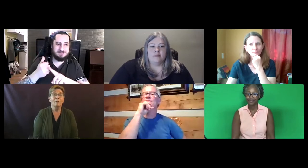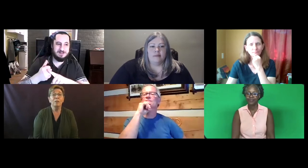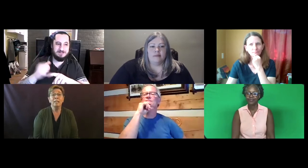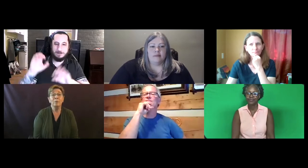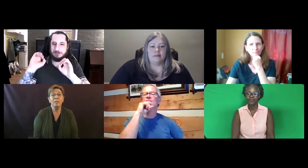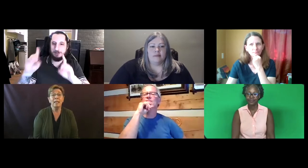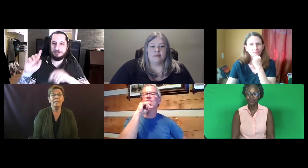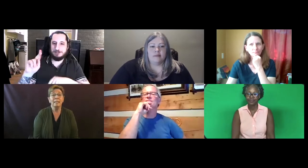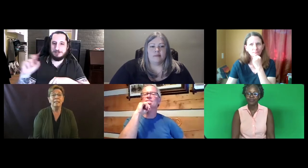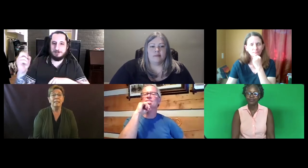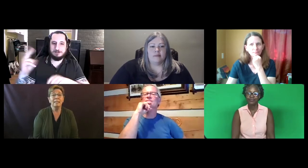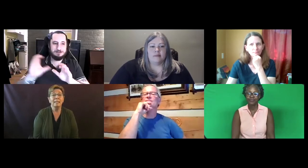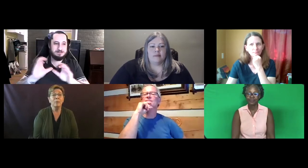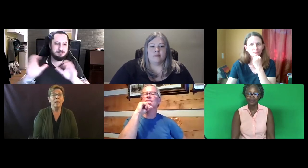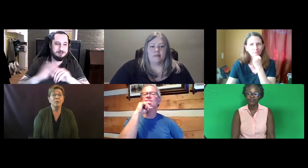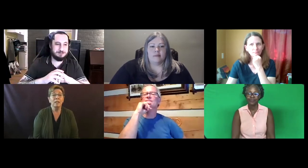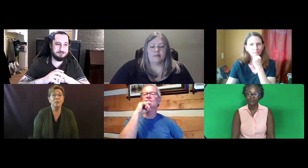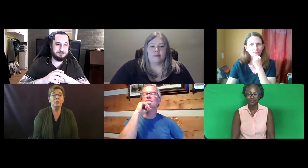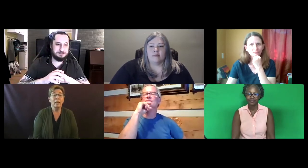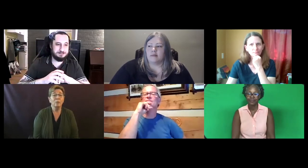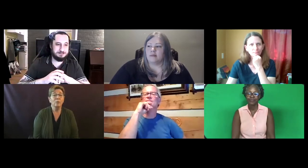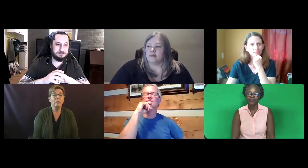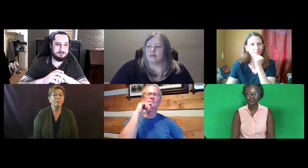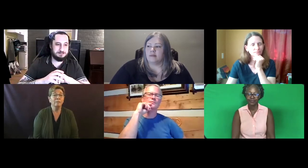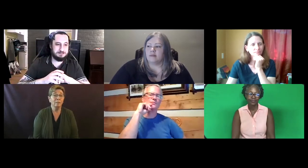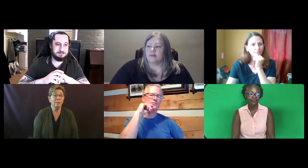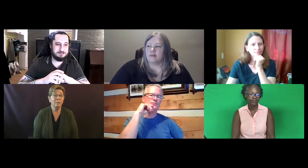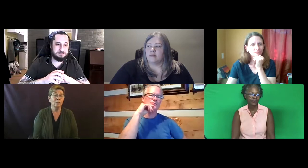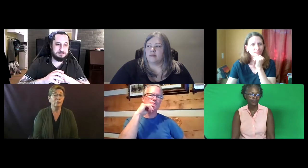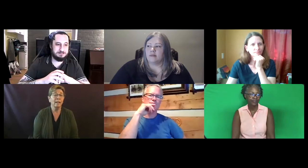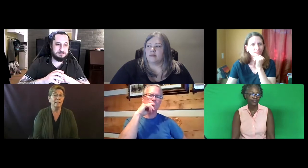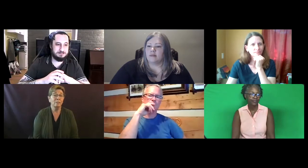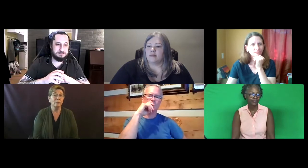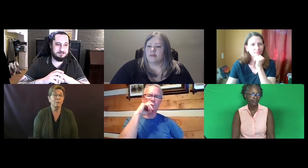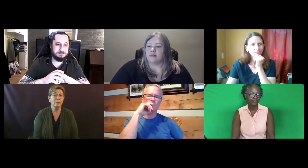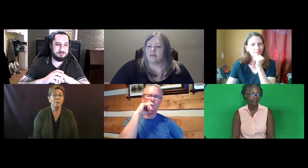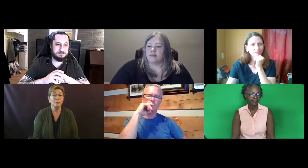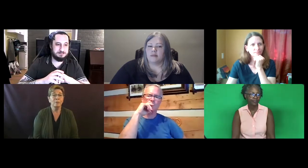Fourteen percent said they were educational K-12 certified interpreters.